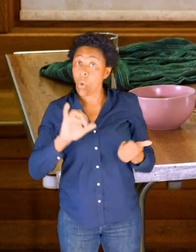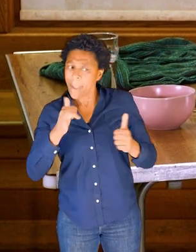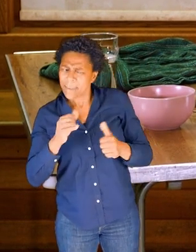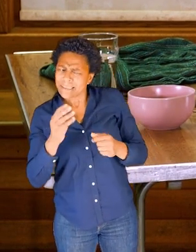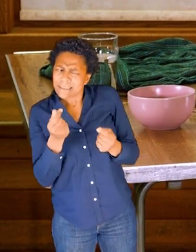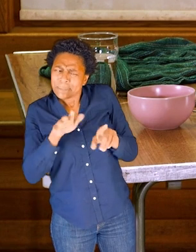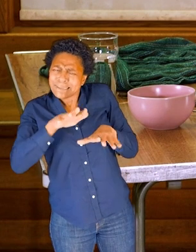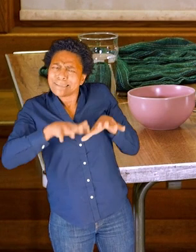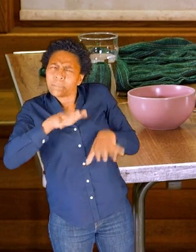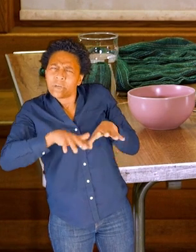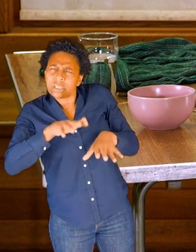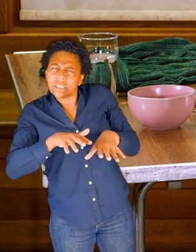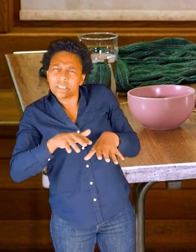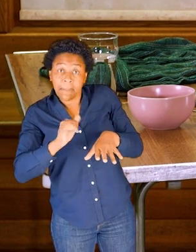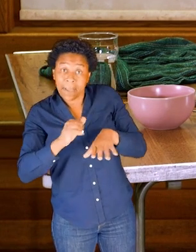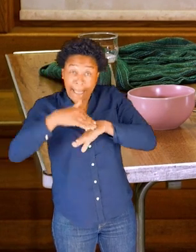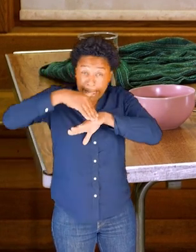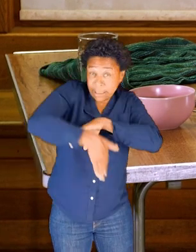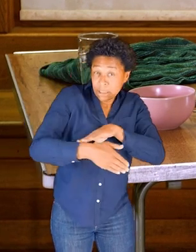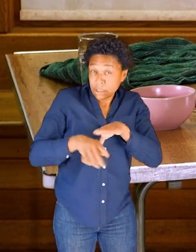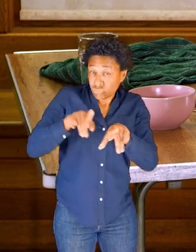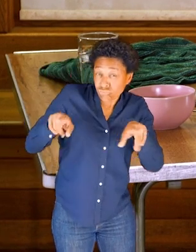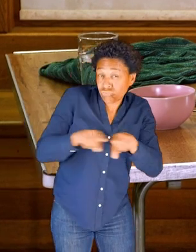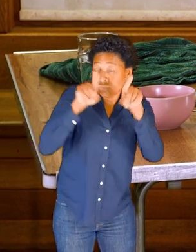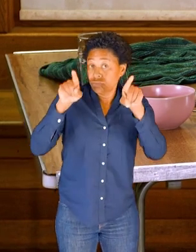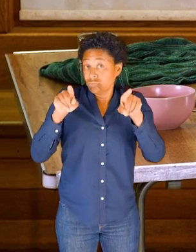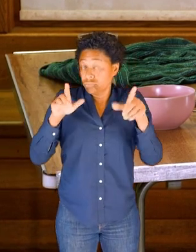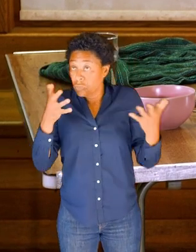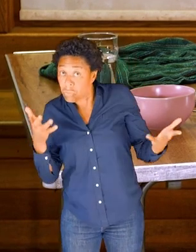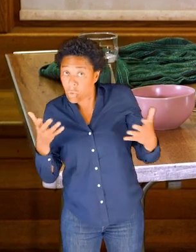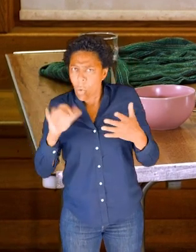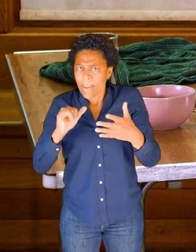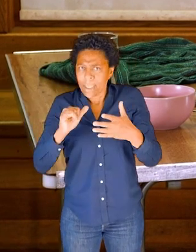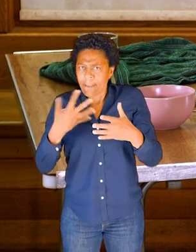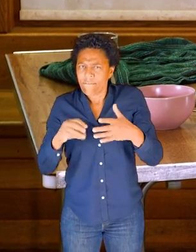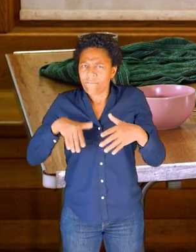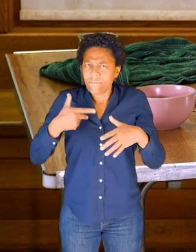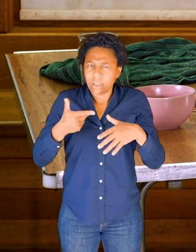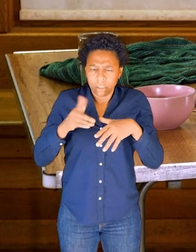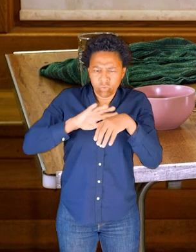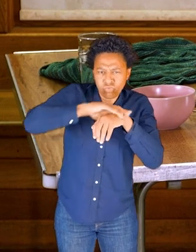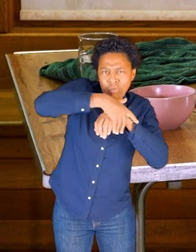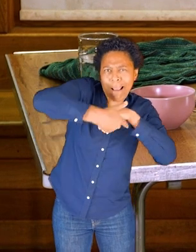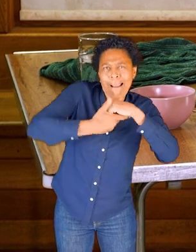might have some of the same qualities. Might have edges or round surfaces.